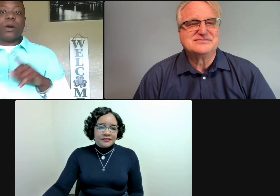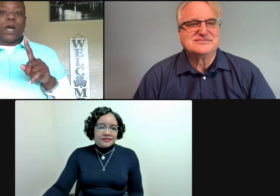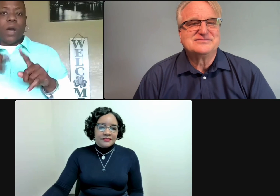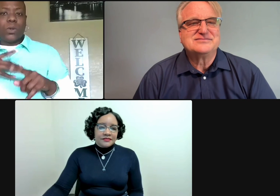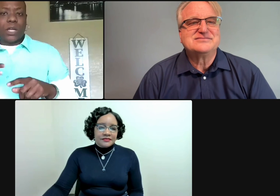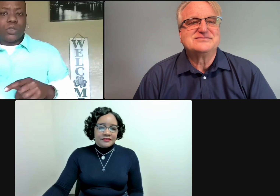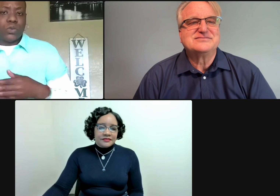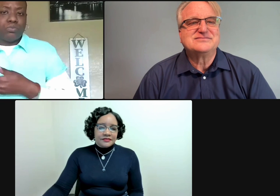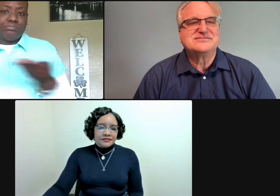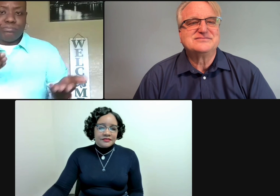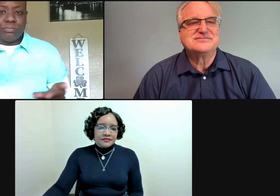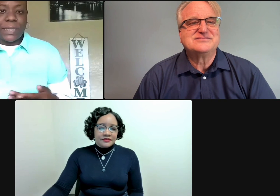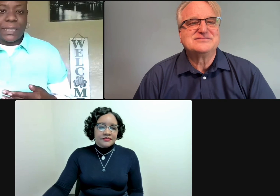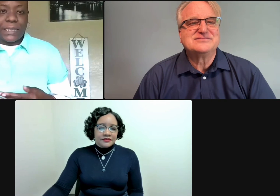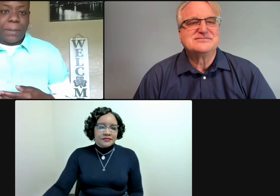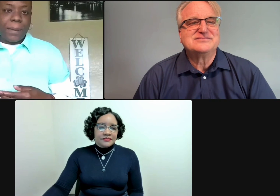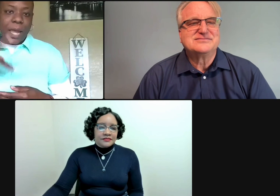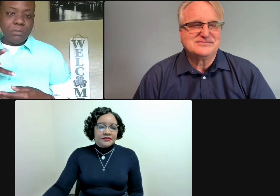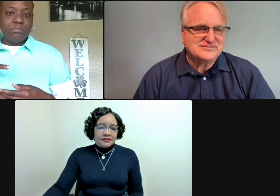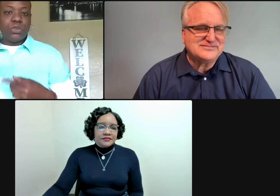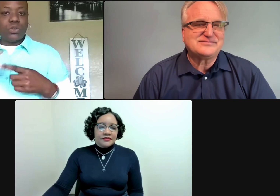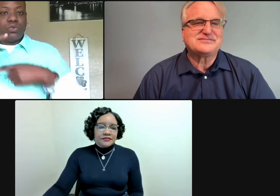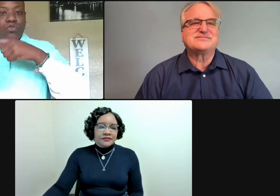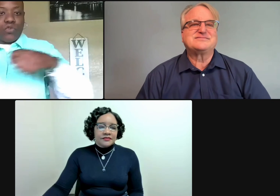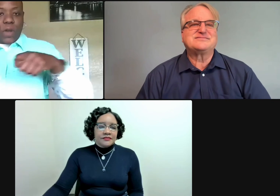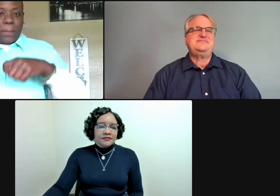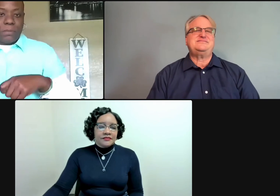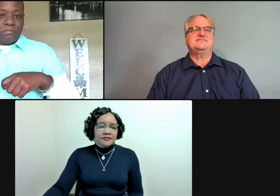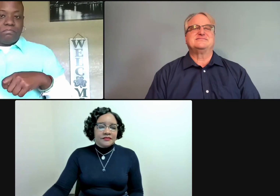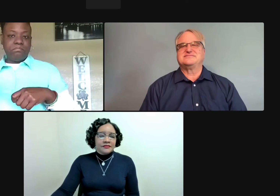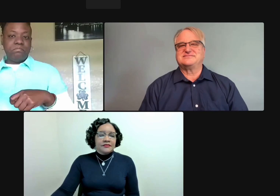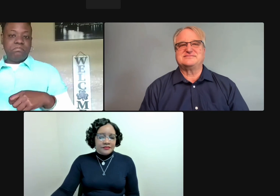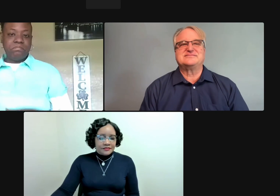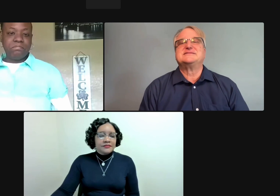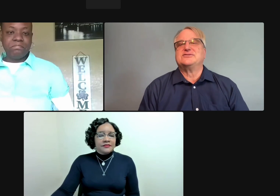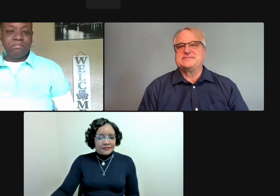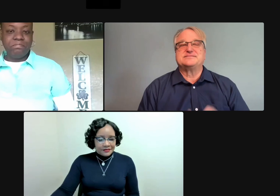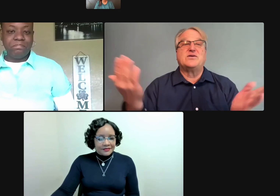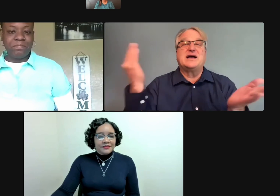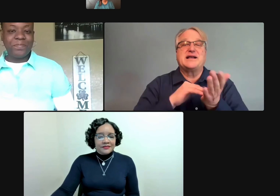But I do want to welcome Tia back to wrap up our session for the day.